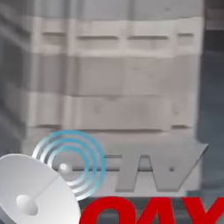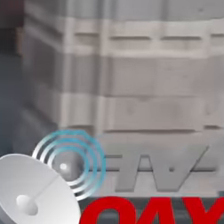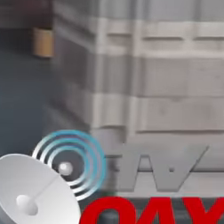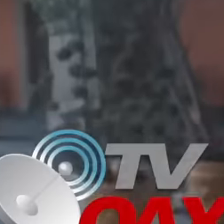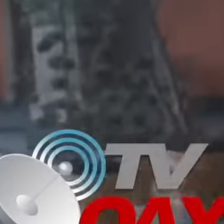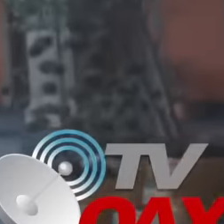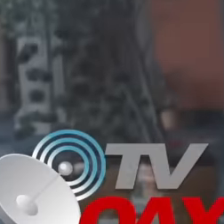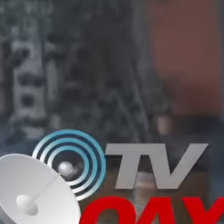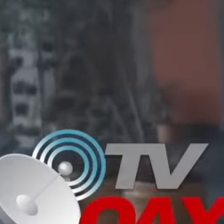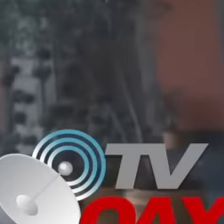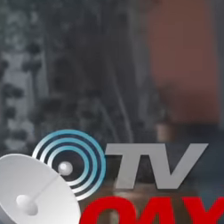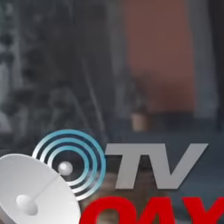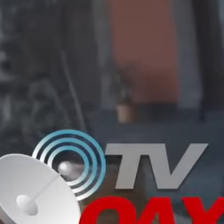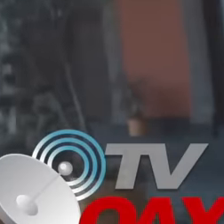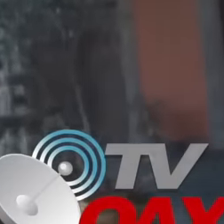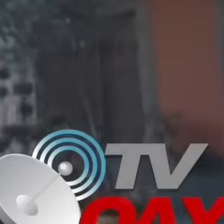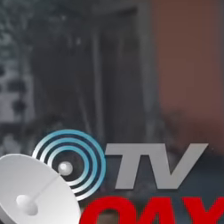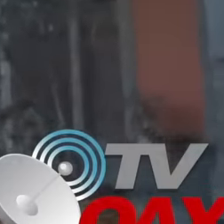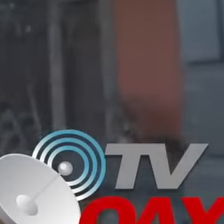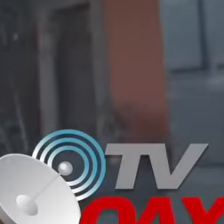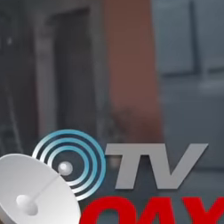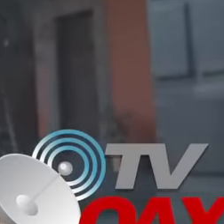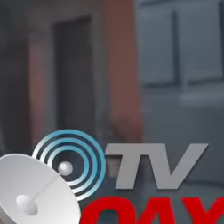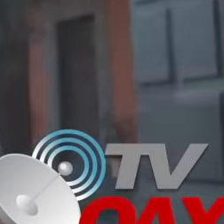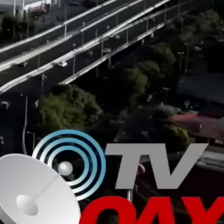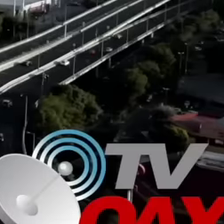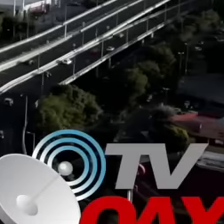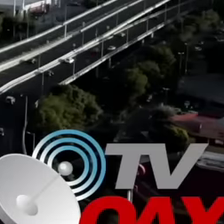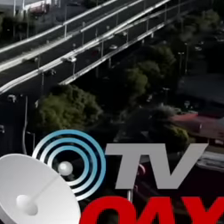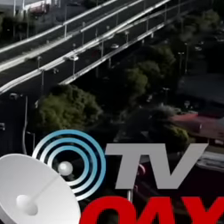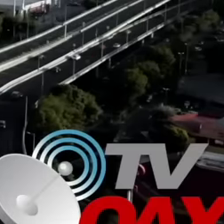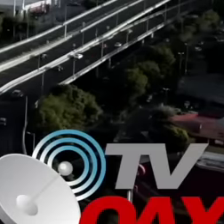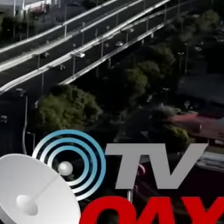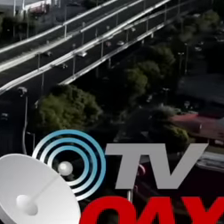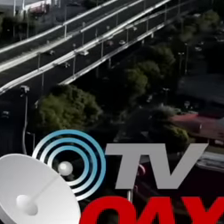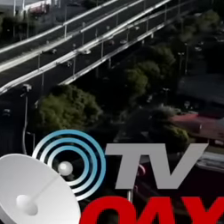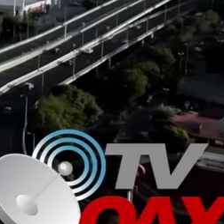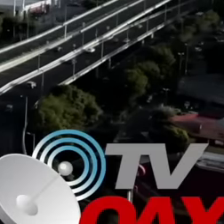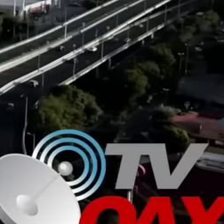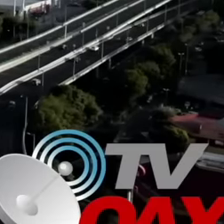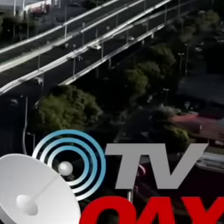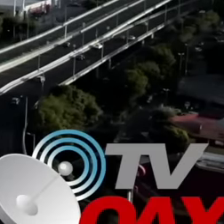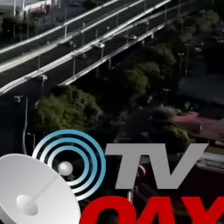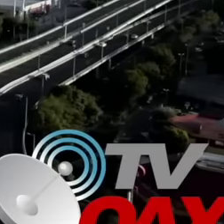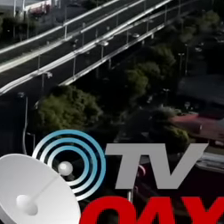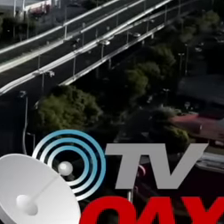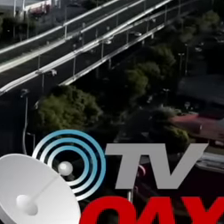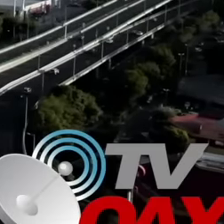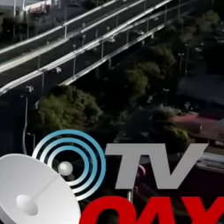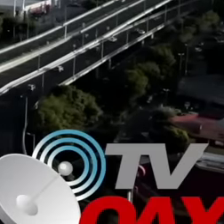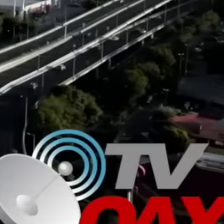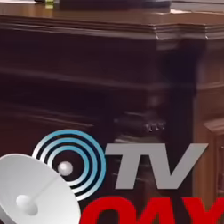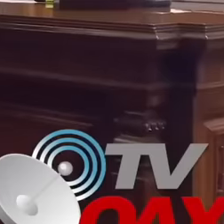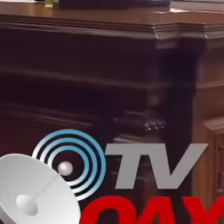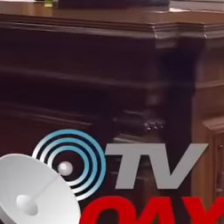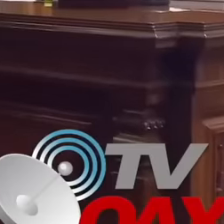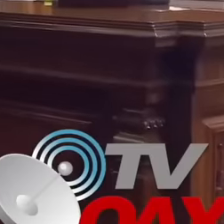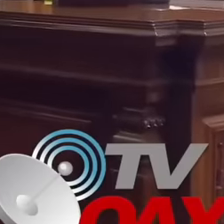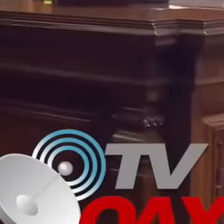country in the north, in the center and in the south, he is very attentive to fulfilling his promises before the